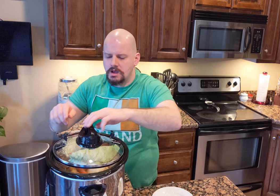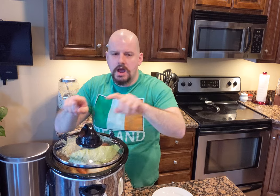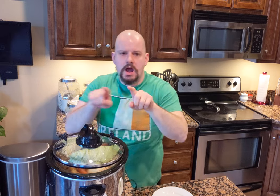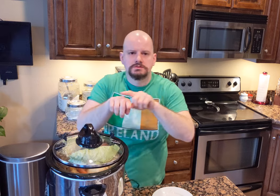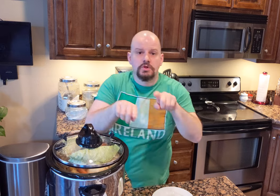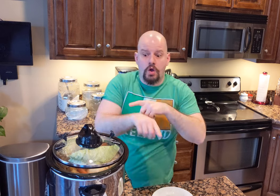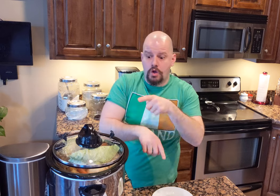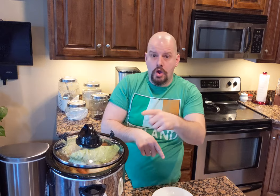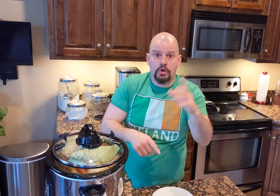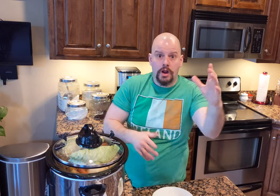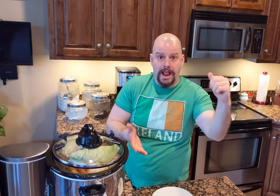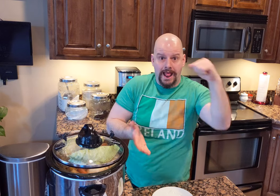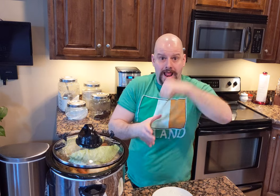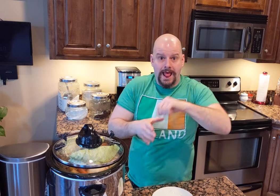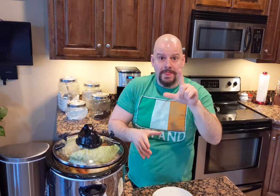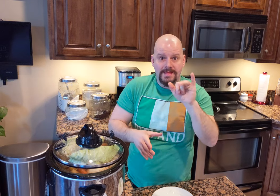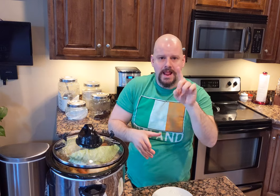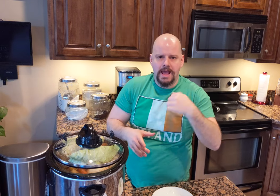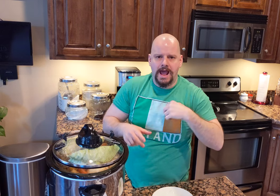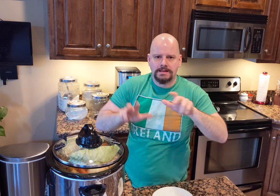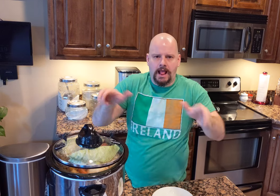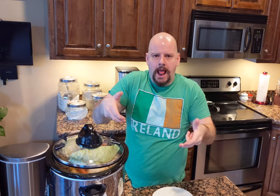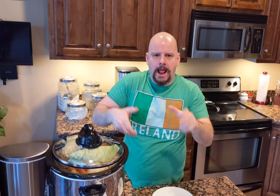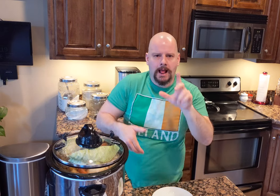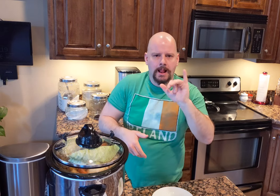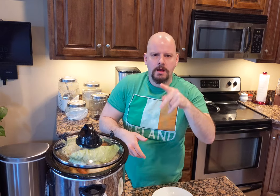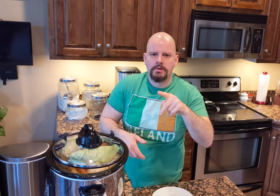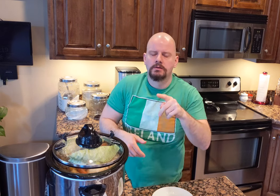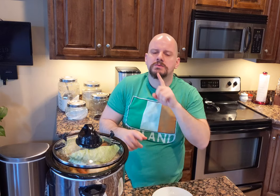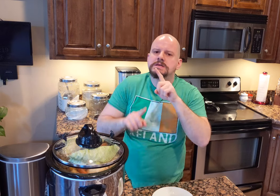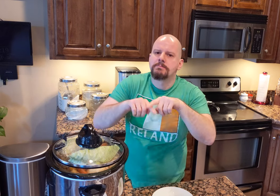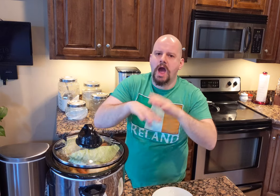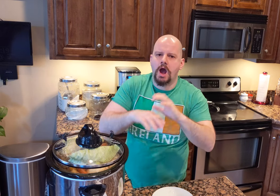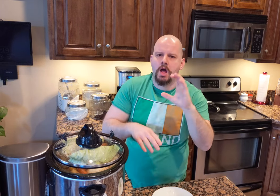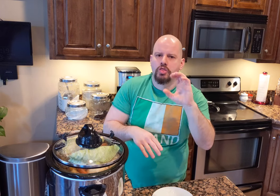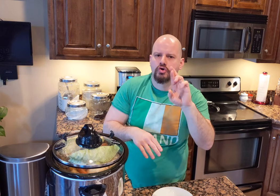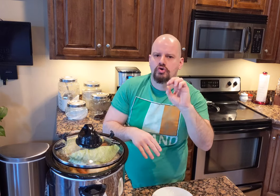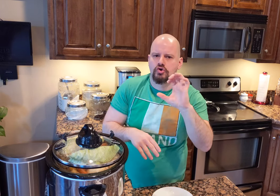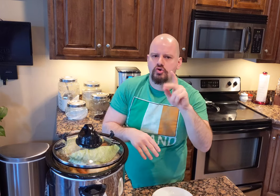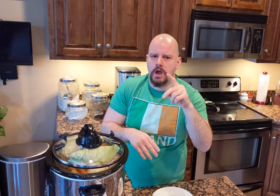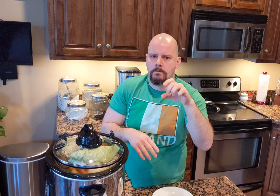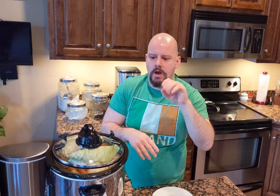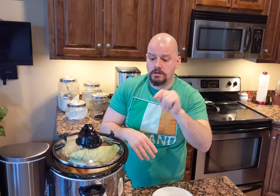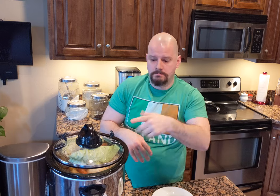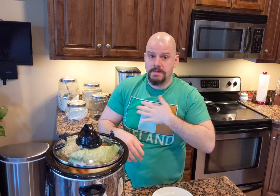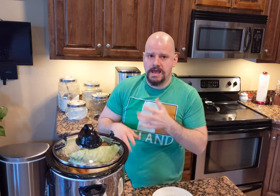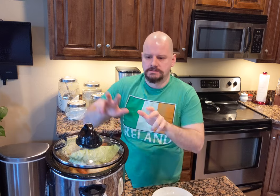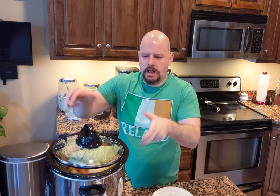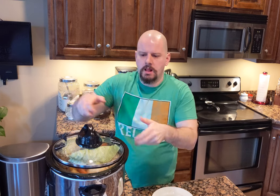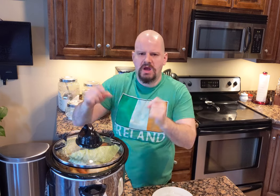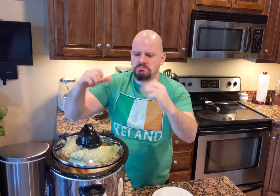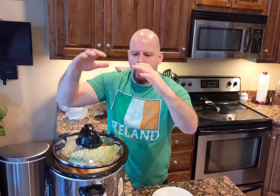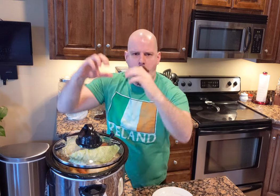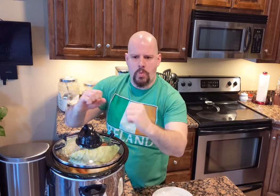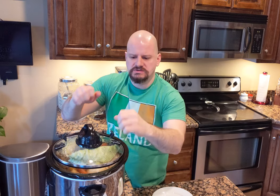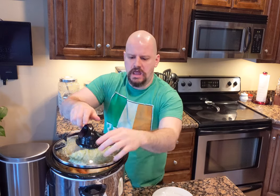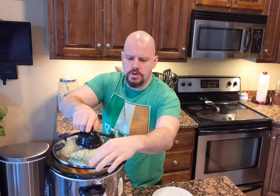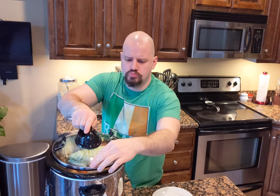as long as the lid has clips. It depends on the crock-pot, mine has clips and it'll hold down.